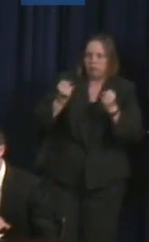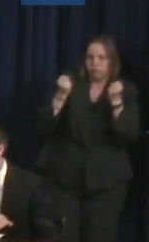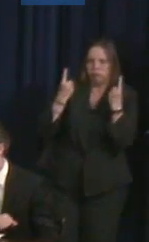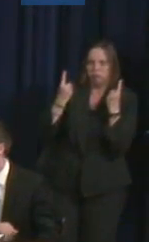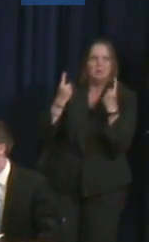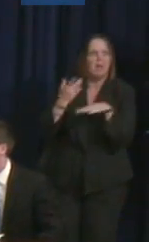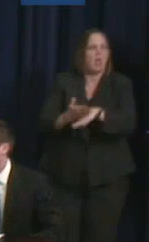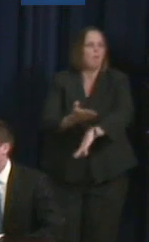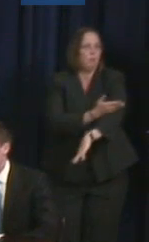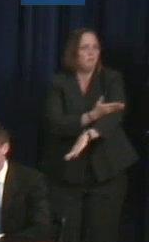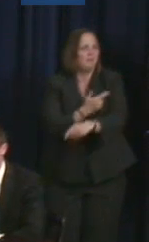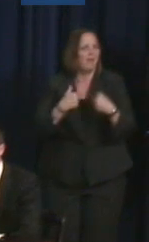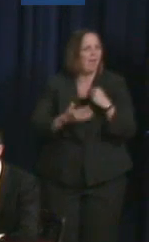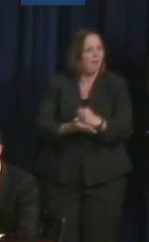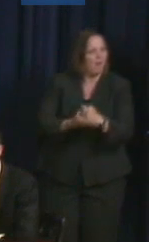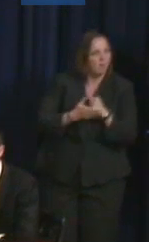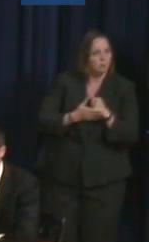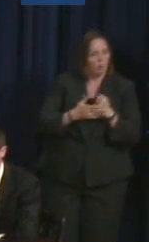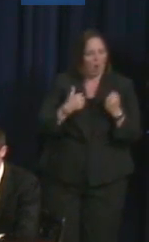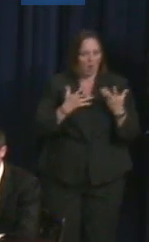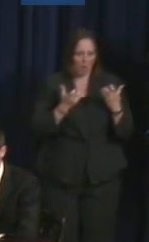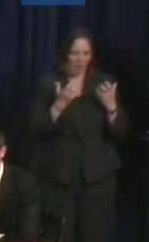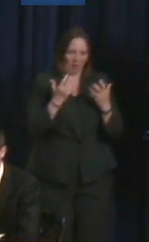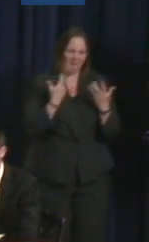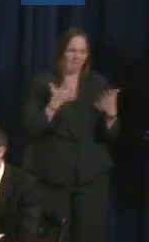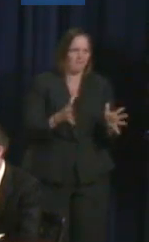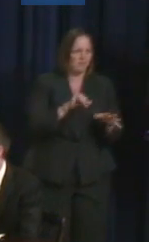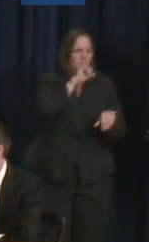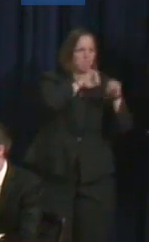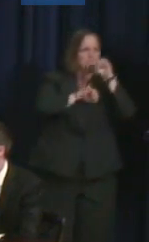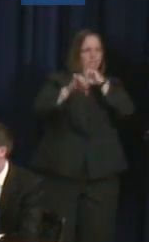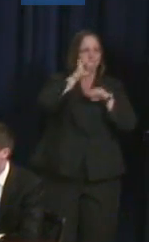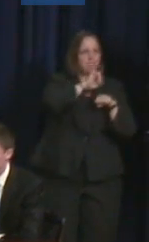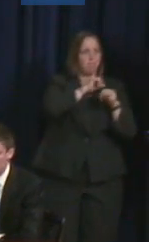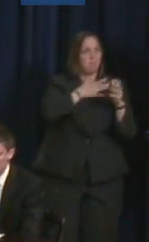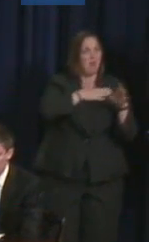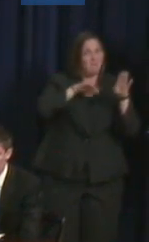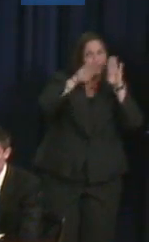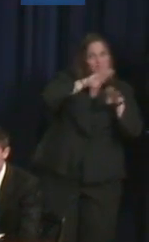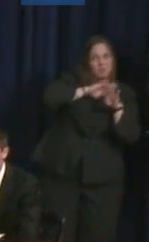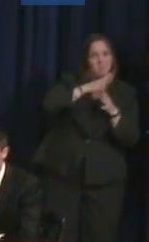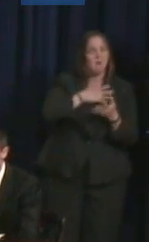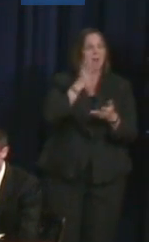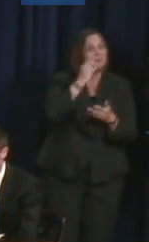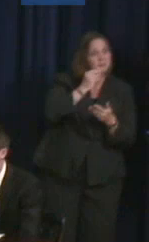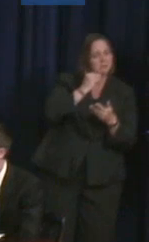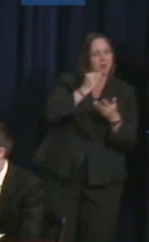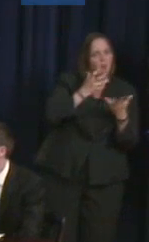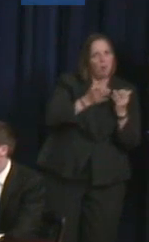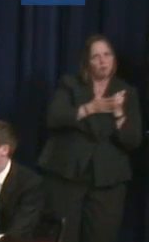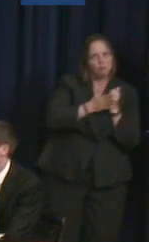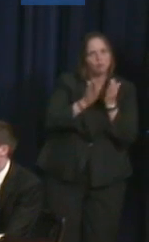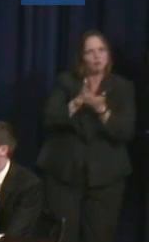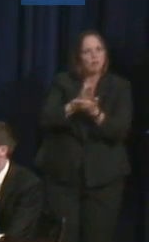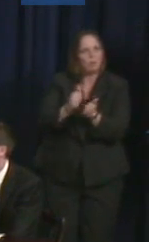similar situations was motivating. And then in terms of strategies, just connecting